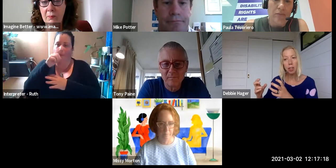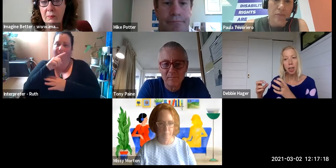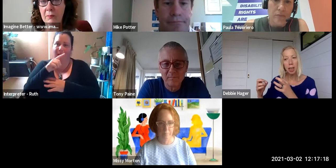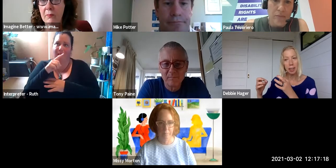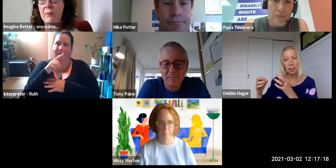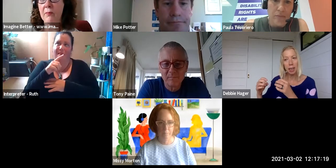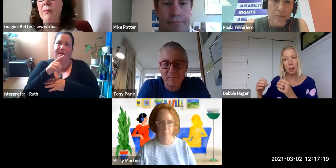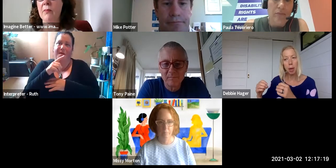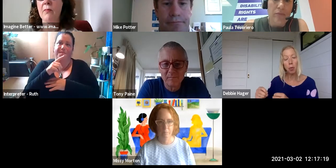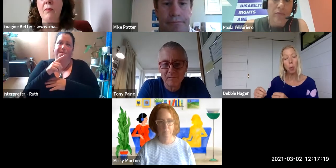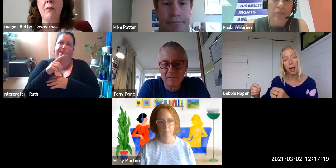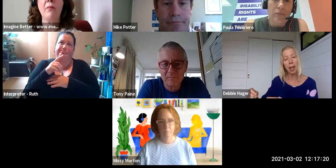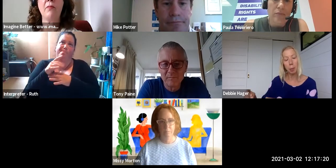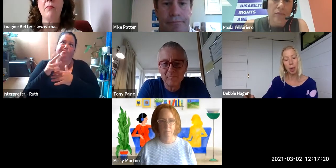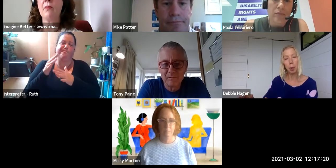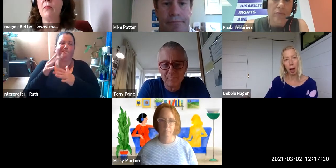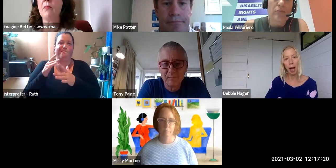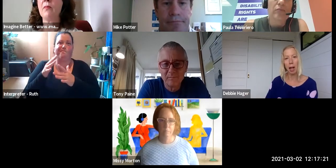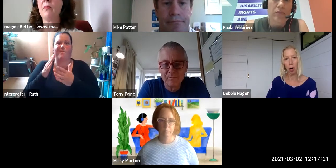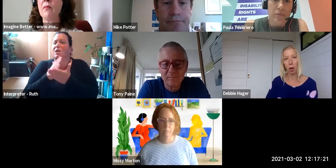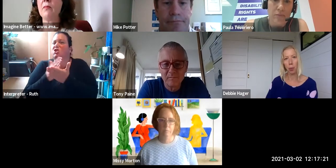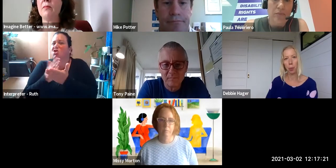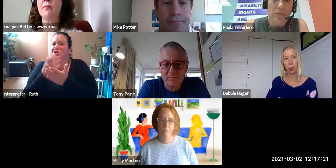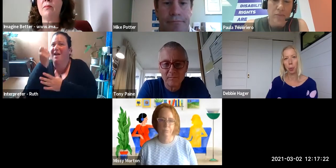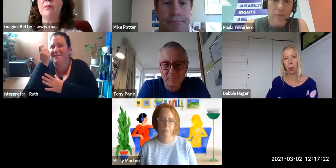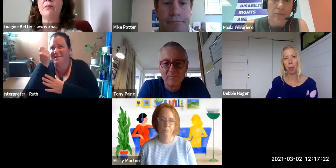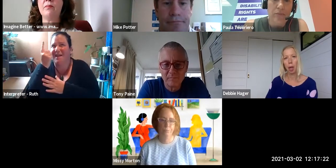a shared understanding but of where other people are.